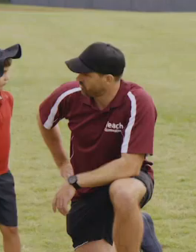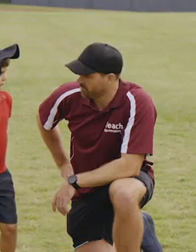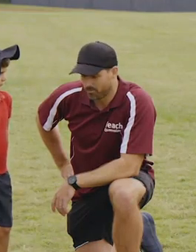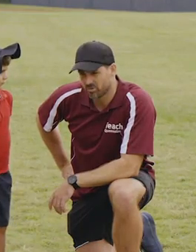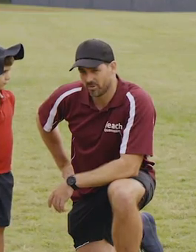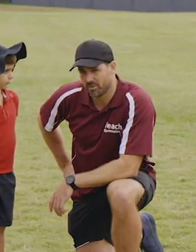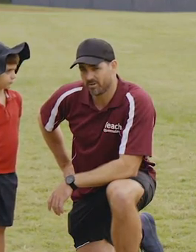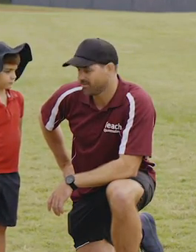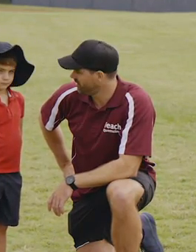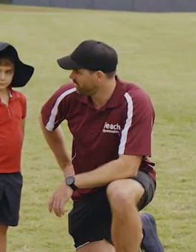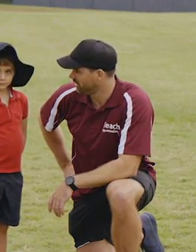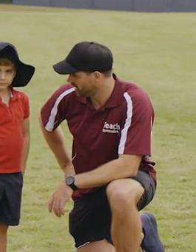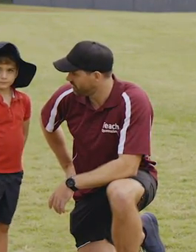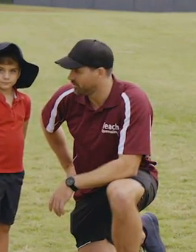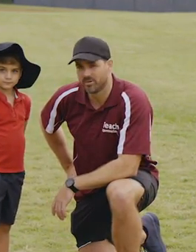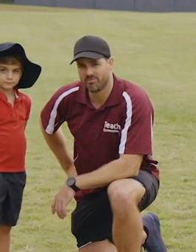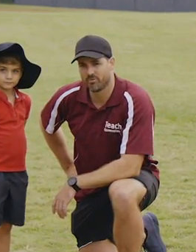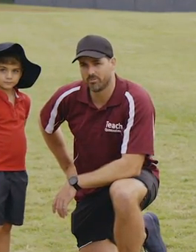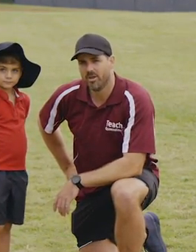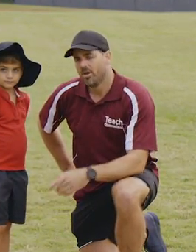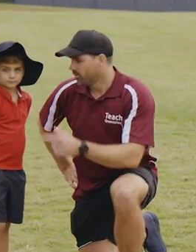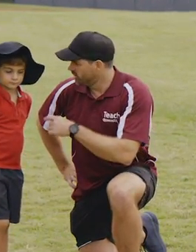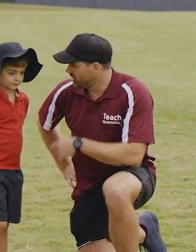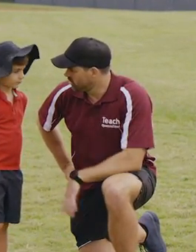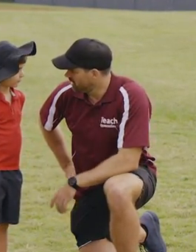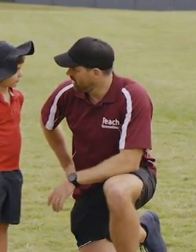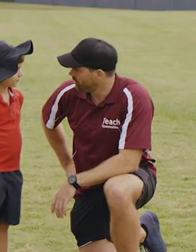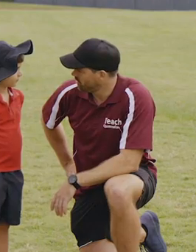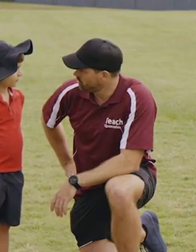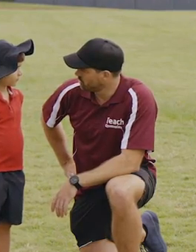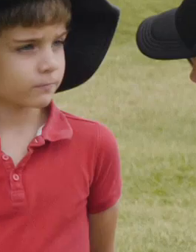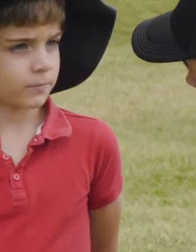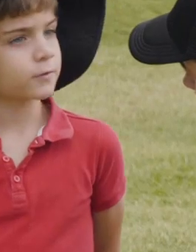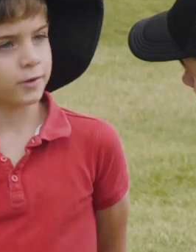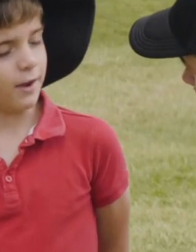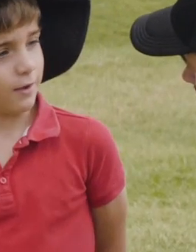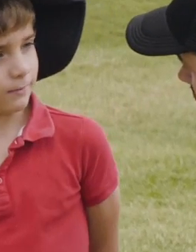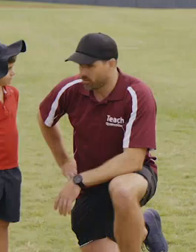I'm sure your parents and family love you doing that for them. Would you like to help me in some chores today? Yeah.